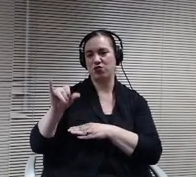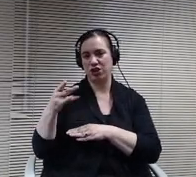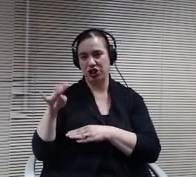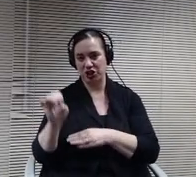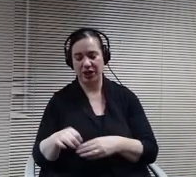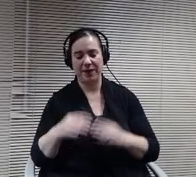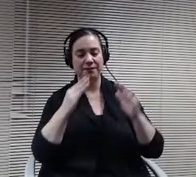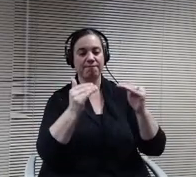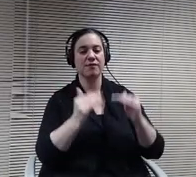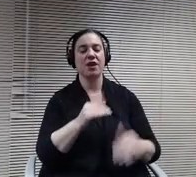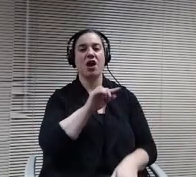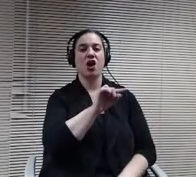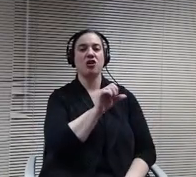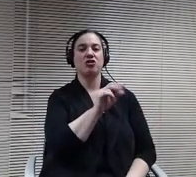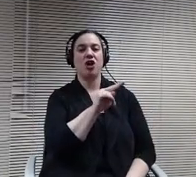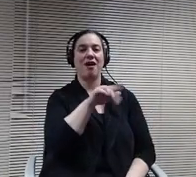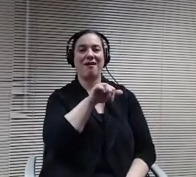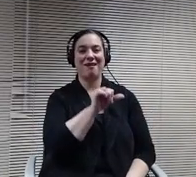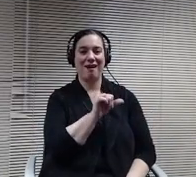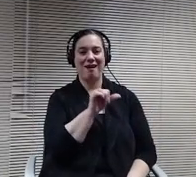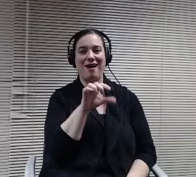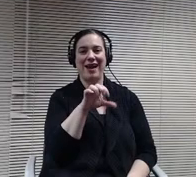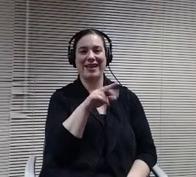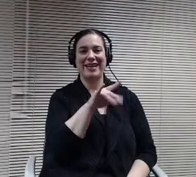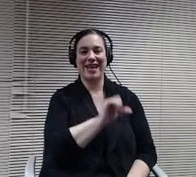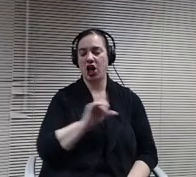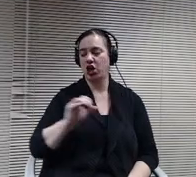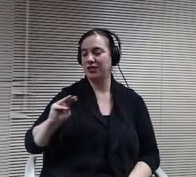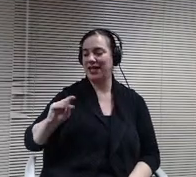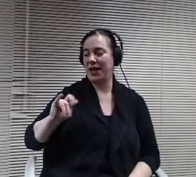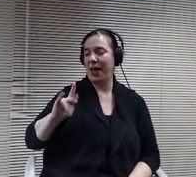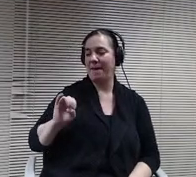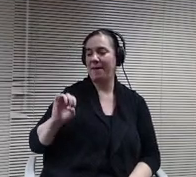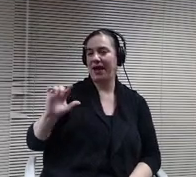Great, thanks Mike. A new committee this year is for us